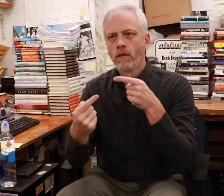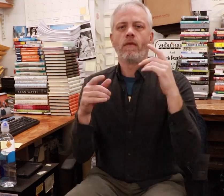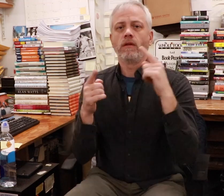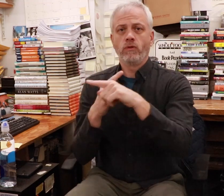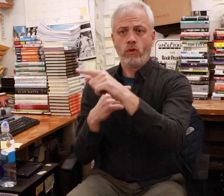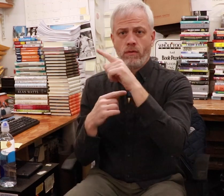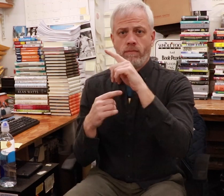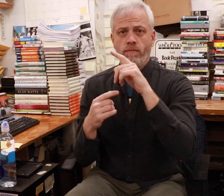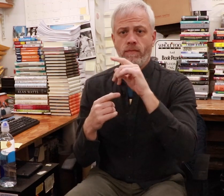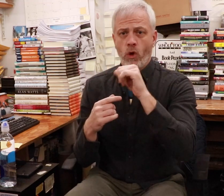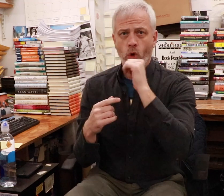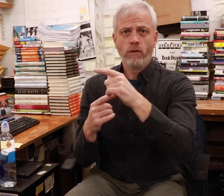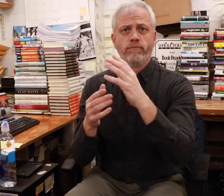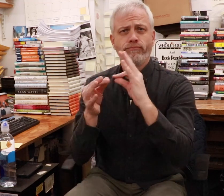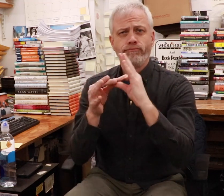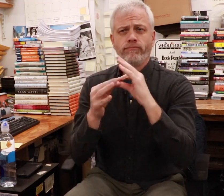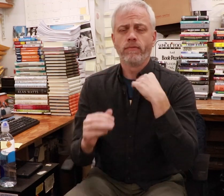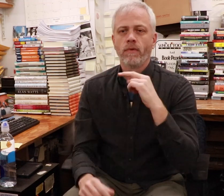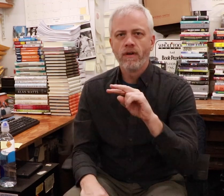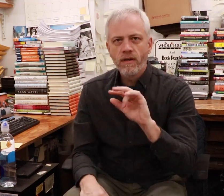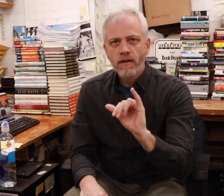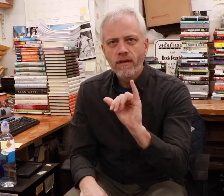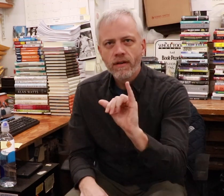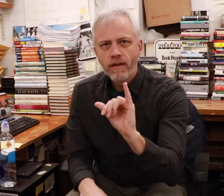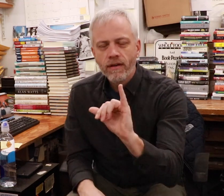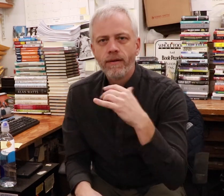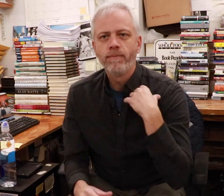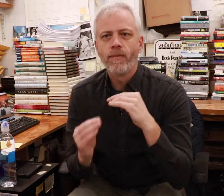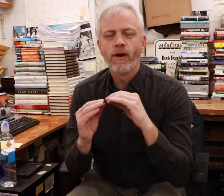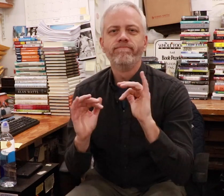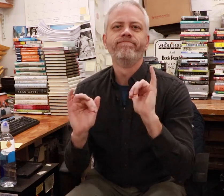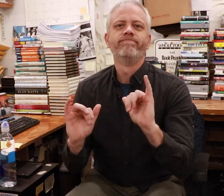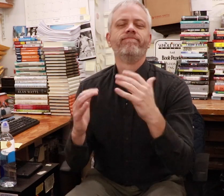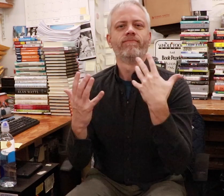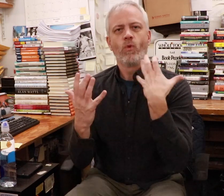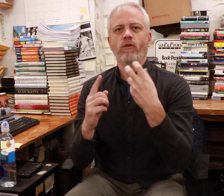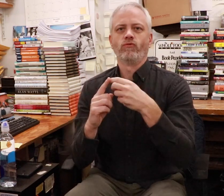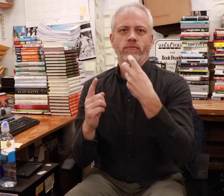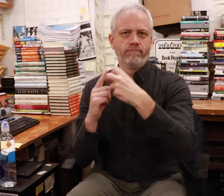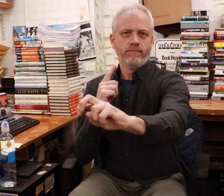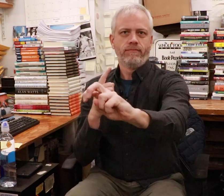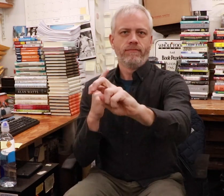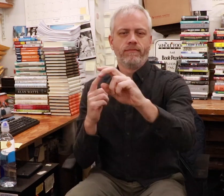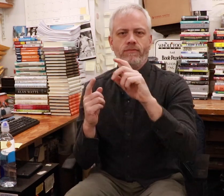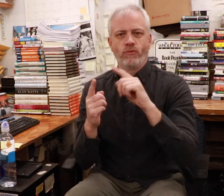It wasn’t until a woman told me about Gallaudet University that I thought about going there.